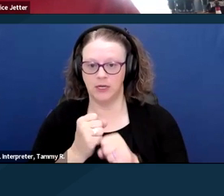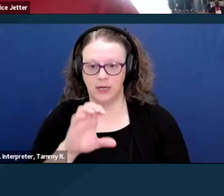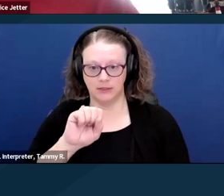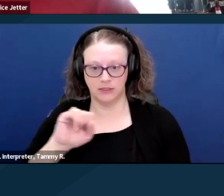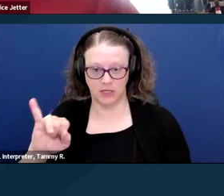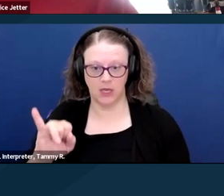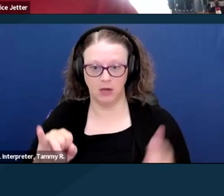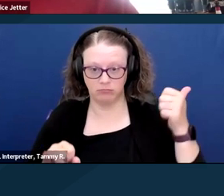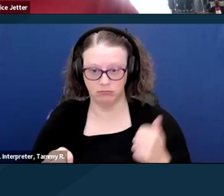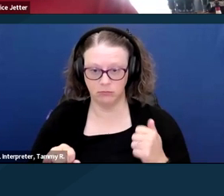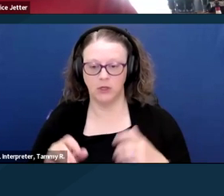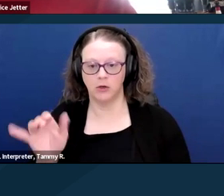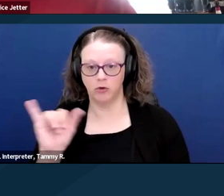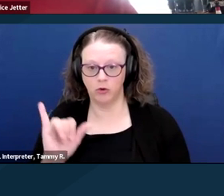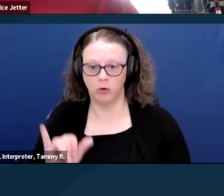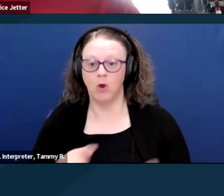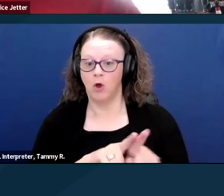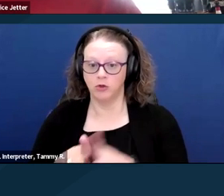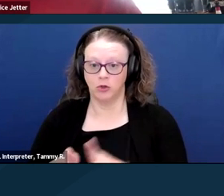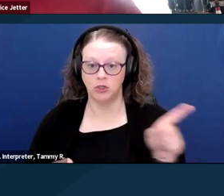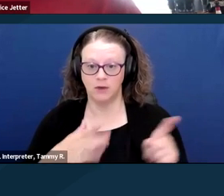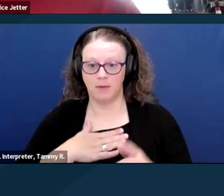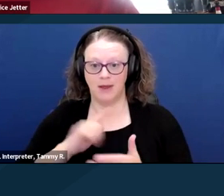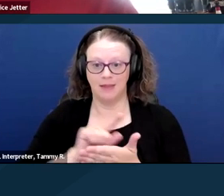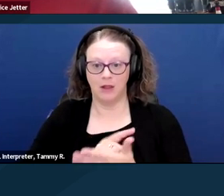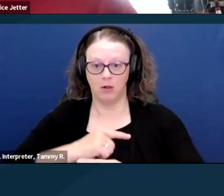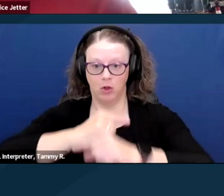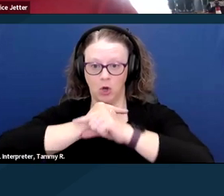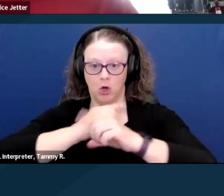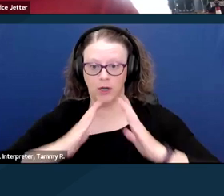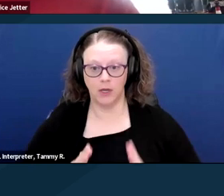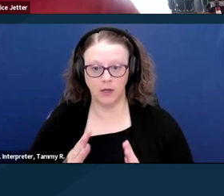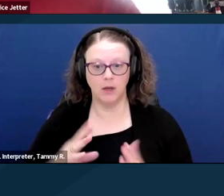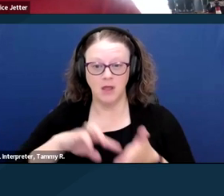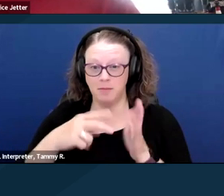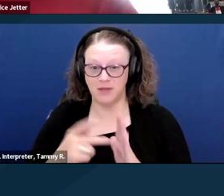She was also my legal guardian and relied on our checks to pay the rent and bills.